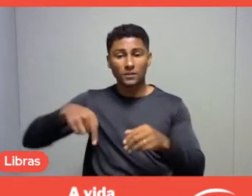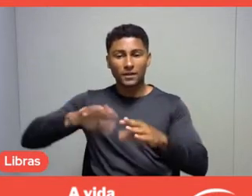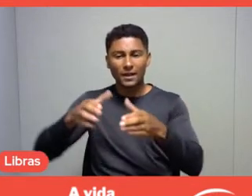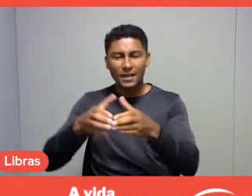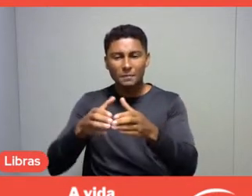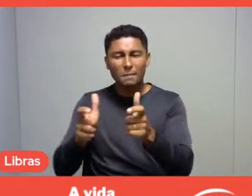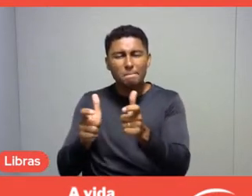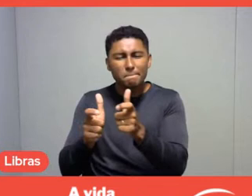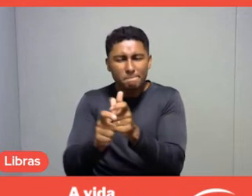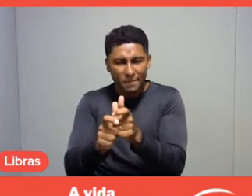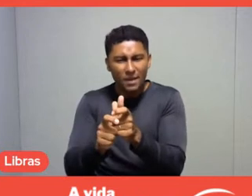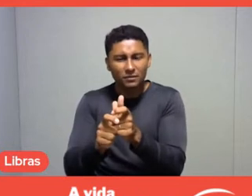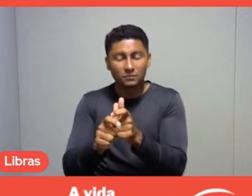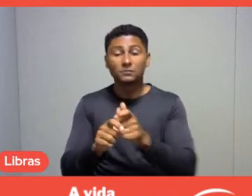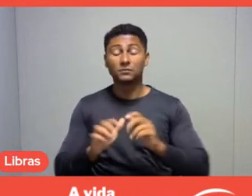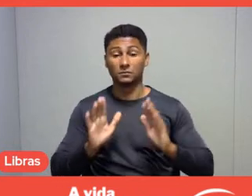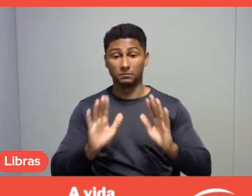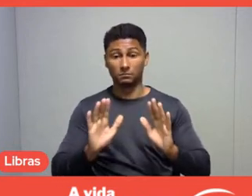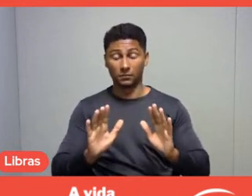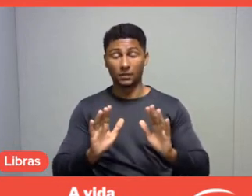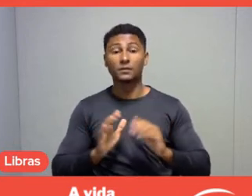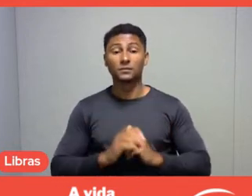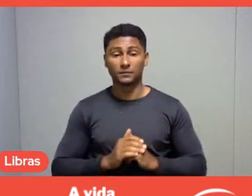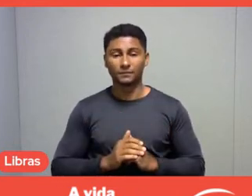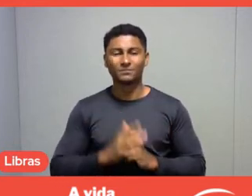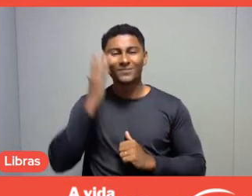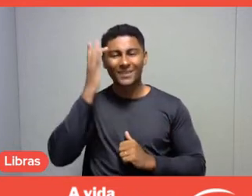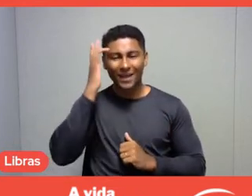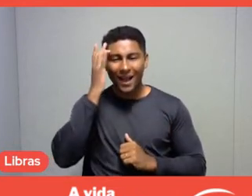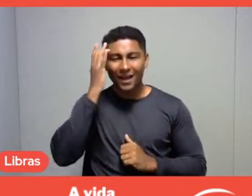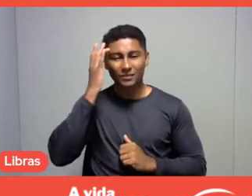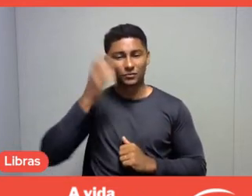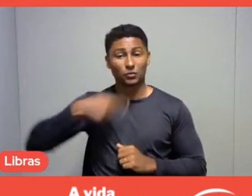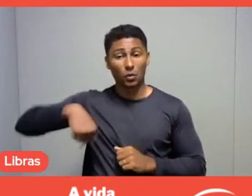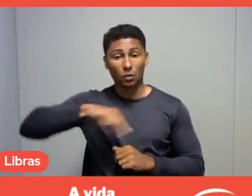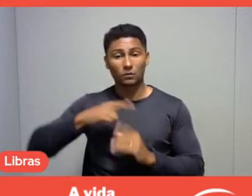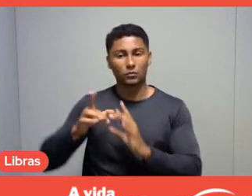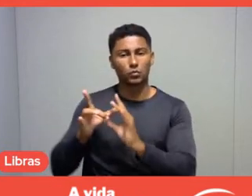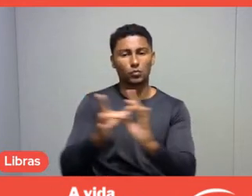but I think that together we are strong.